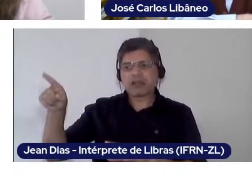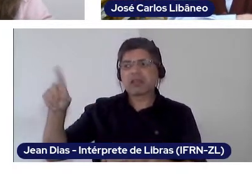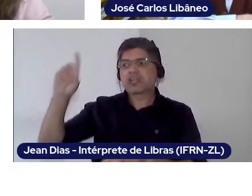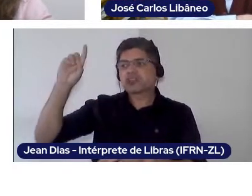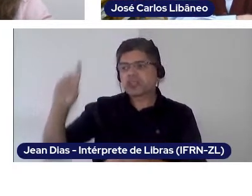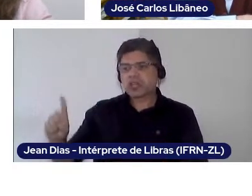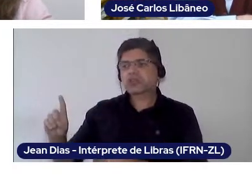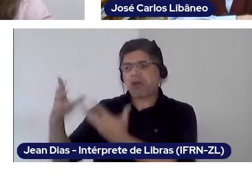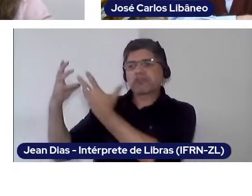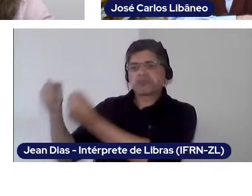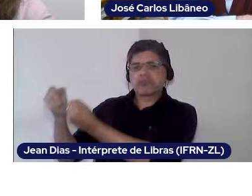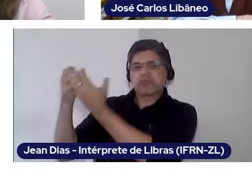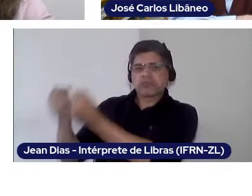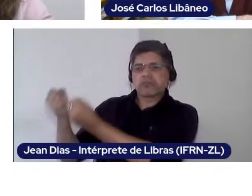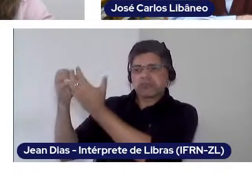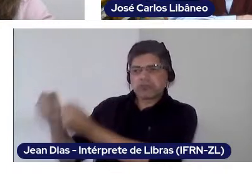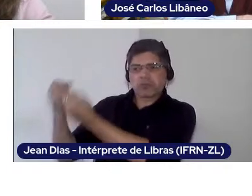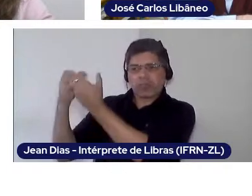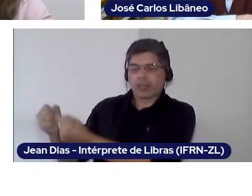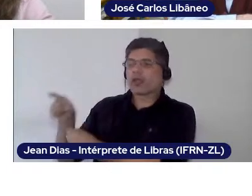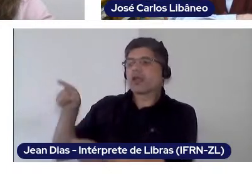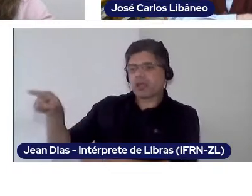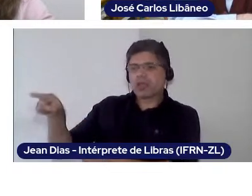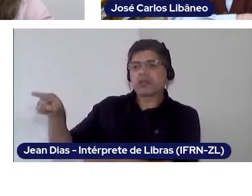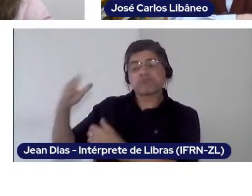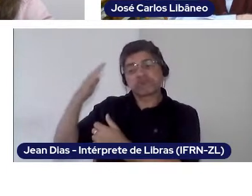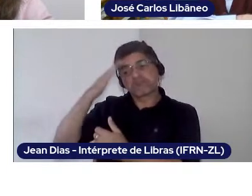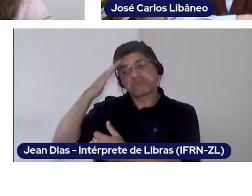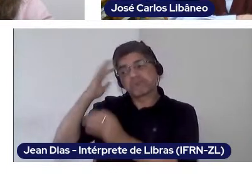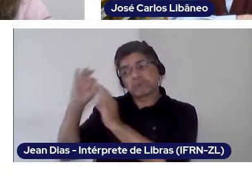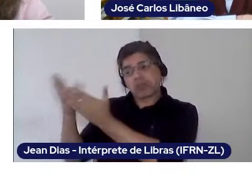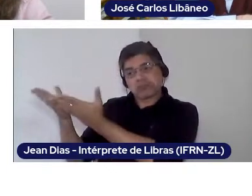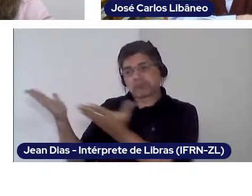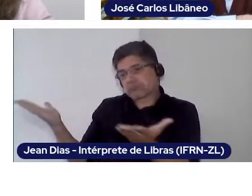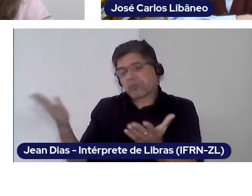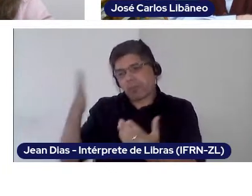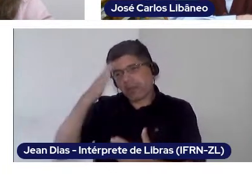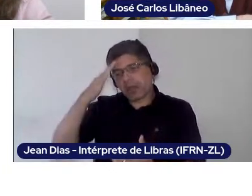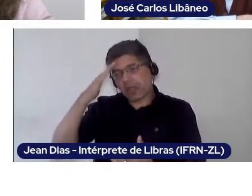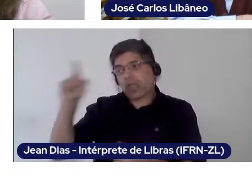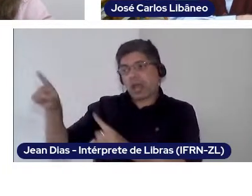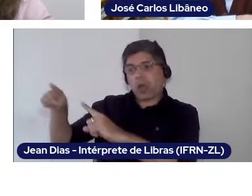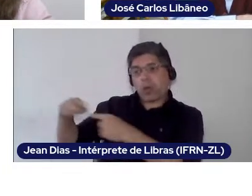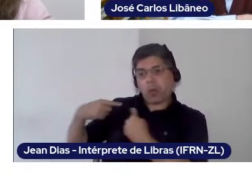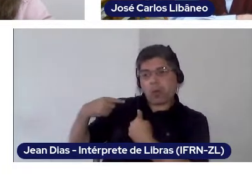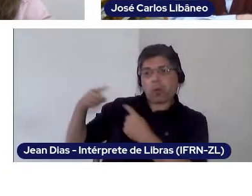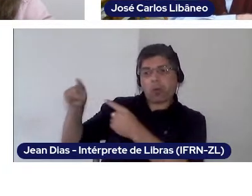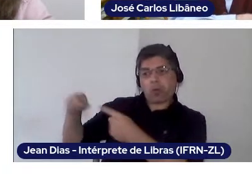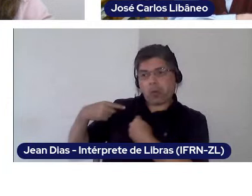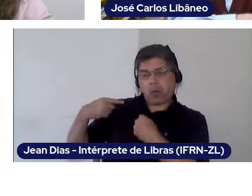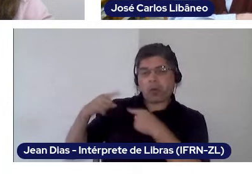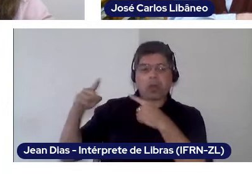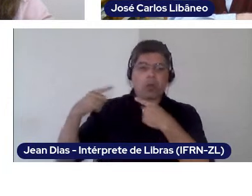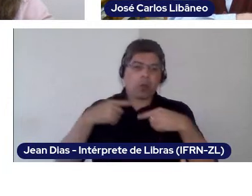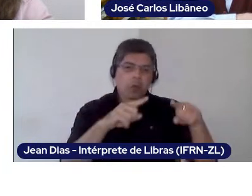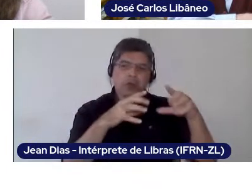And they accuse us, Louize of something they themselves do, not something we do. Because we are extremely ethical in our professional practice.